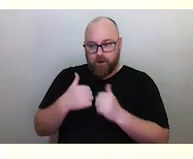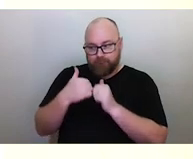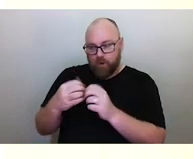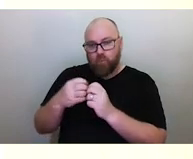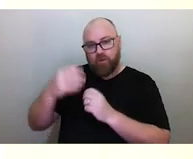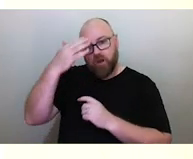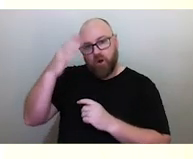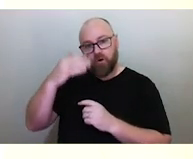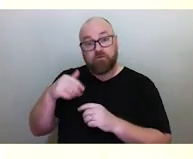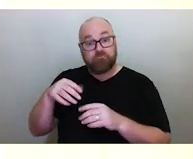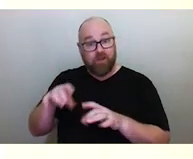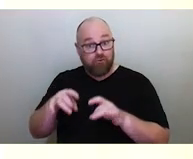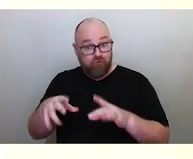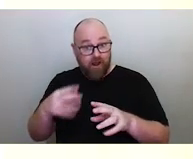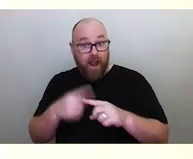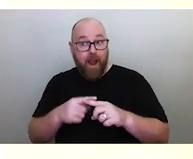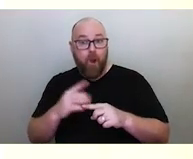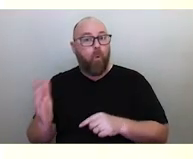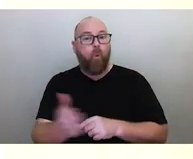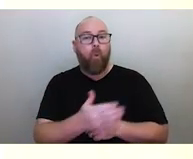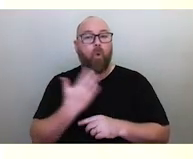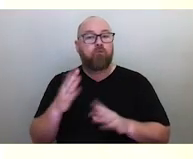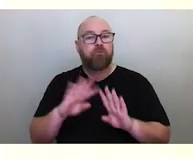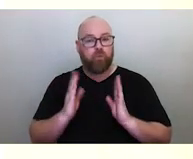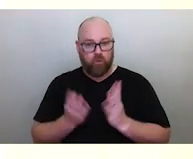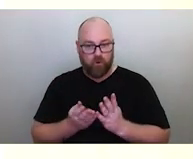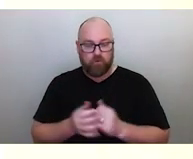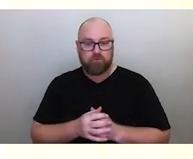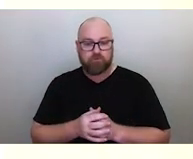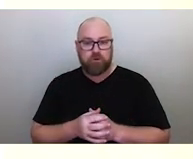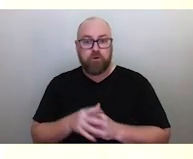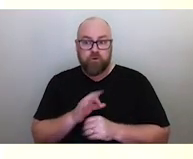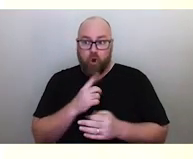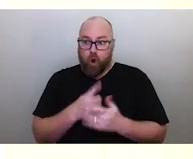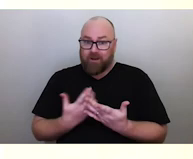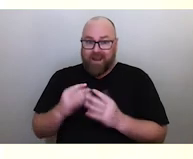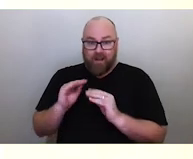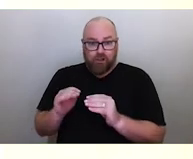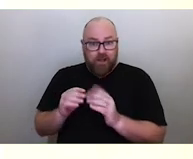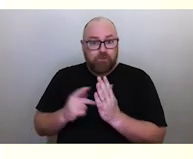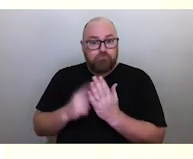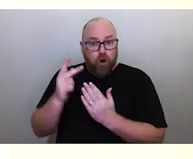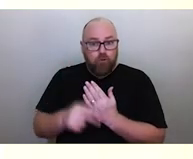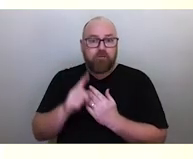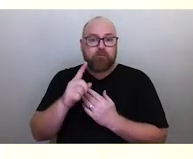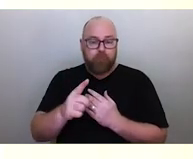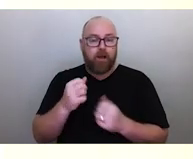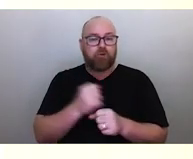who are working with us on not just developing education programs, but on conducting modern astrophysical research.